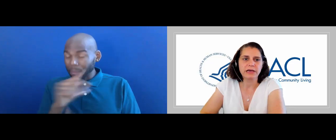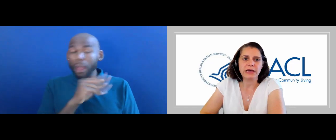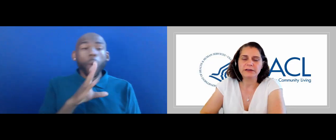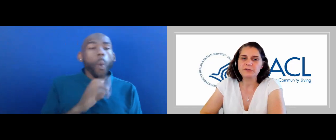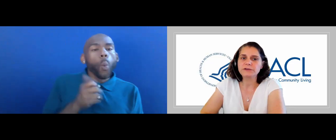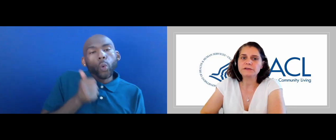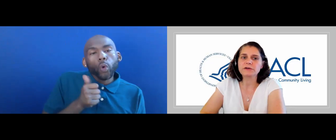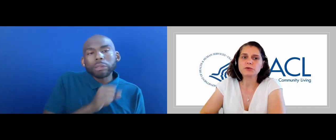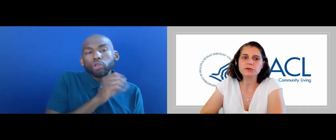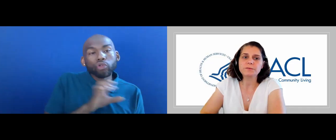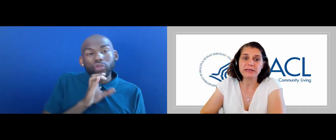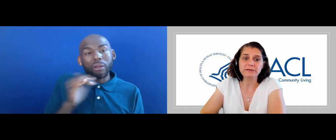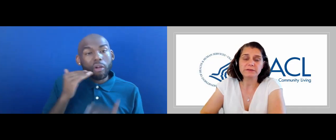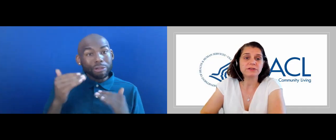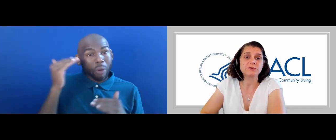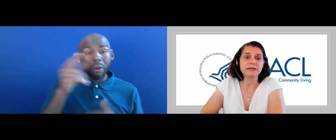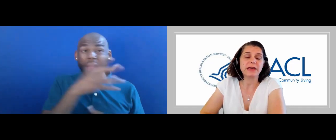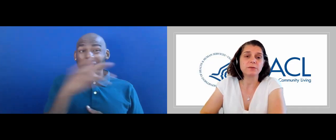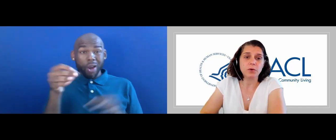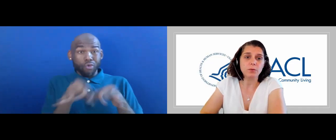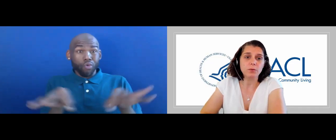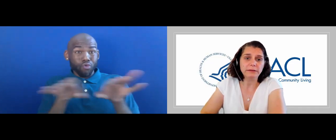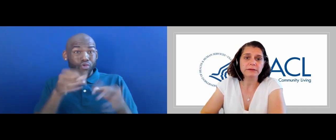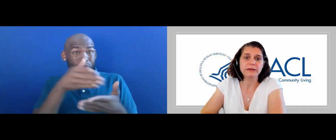OF COURSE, A CRUCIAL PIECE TO DOING THAT ROLE WELL IS